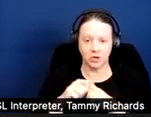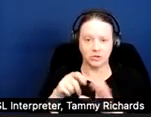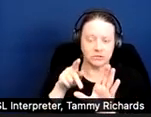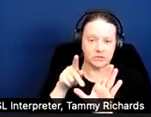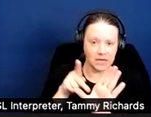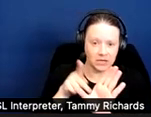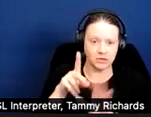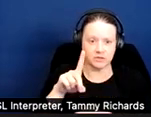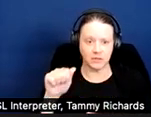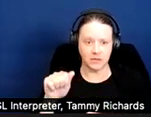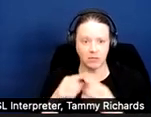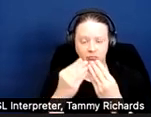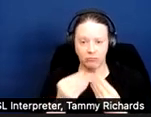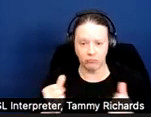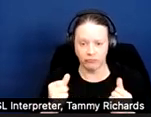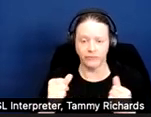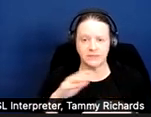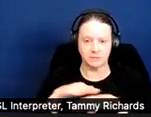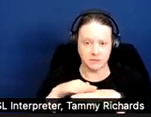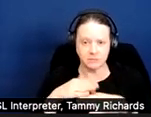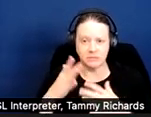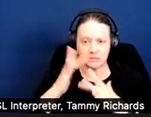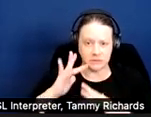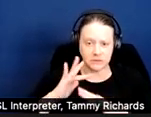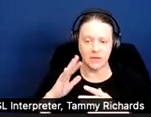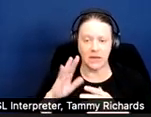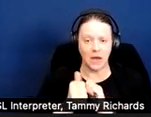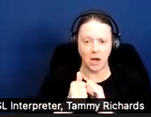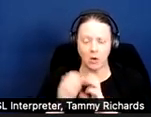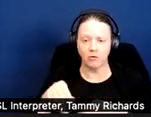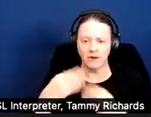disabilities by providing therapeutic comfort and support.